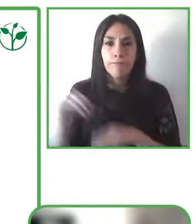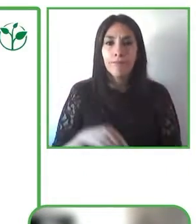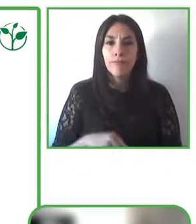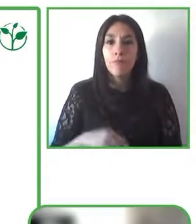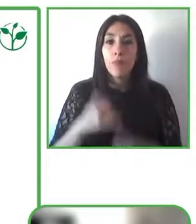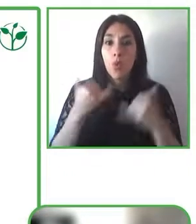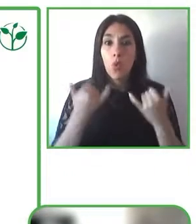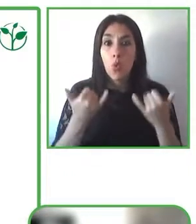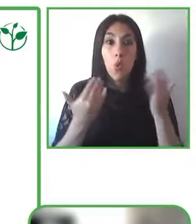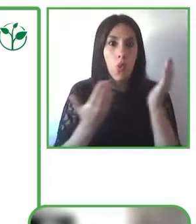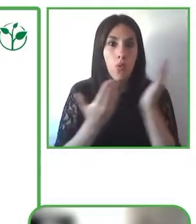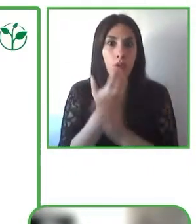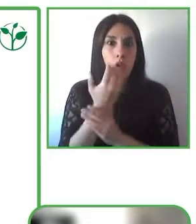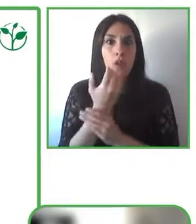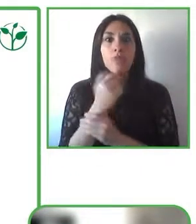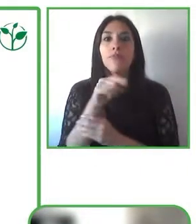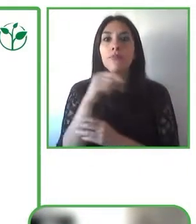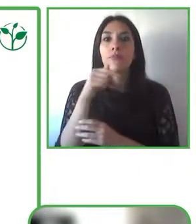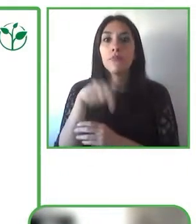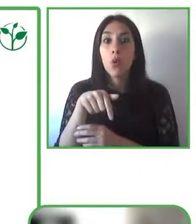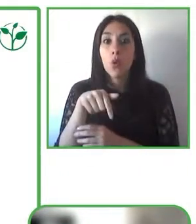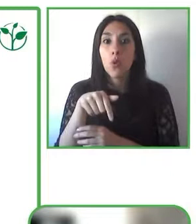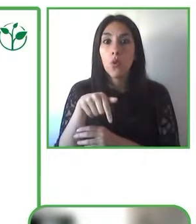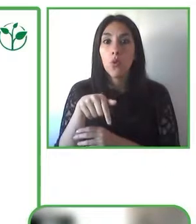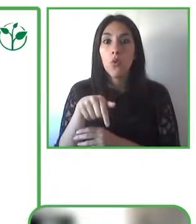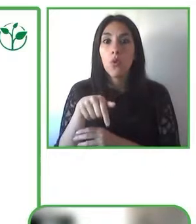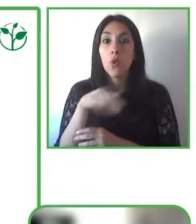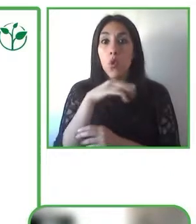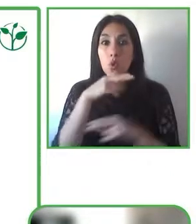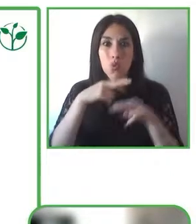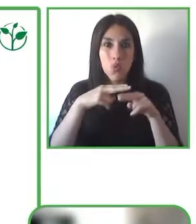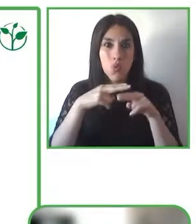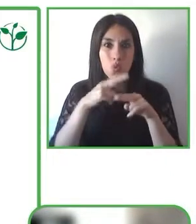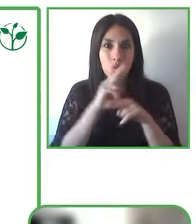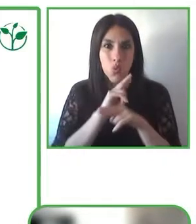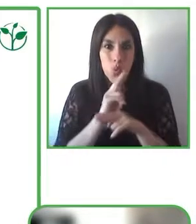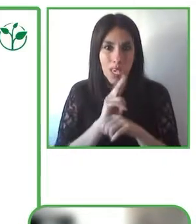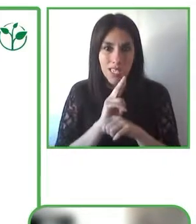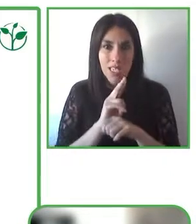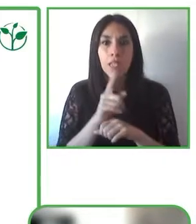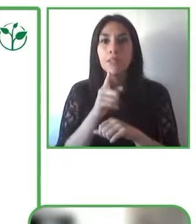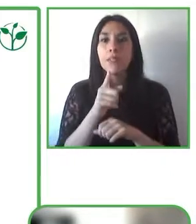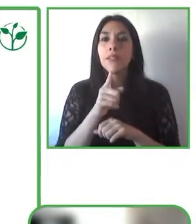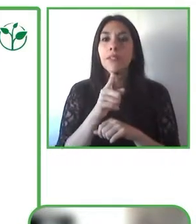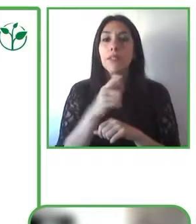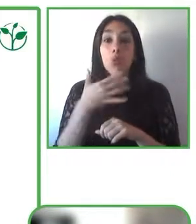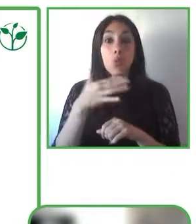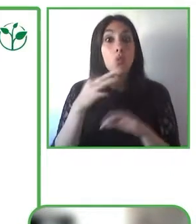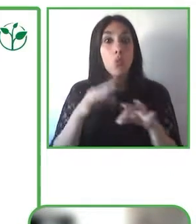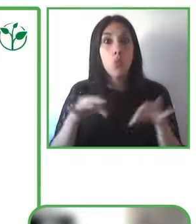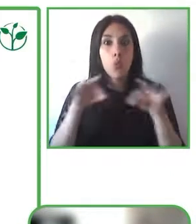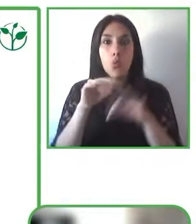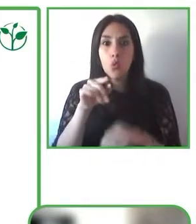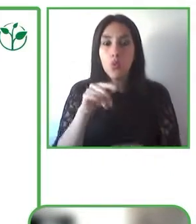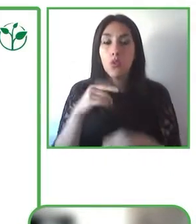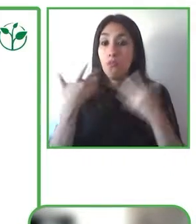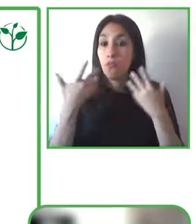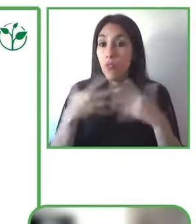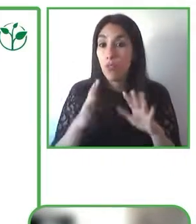for people and therefore we've produced a growing number of videos now that actually